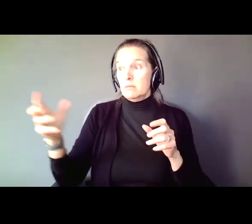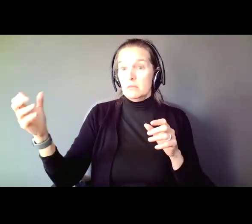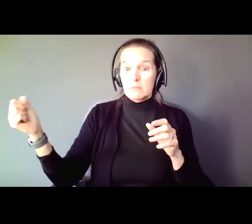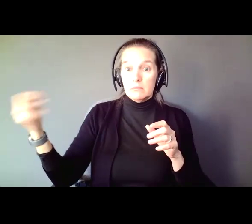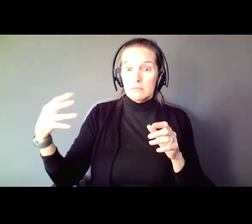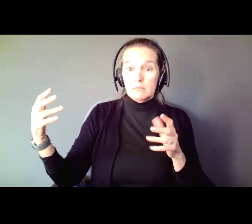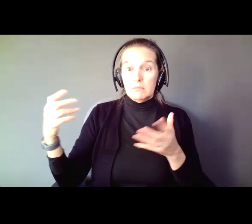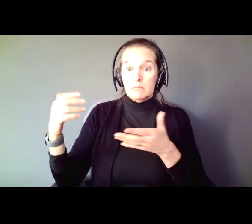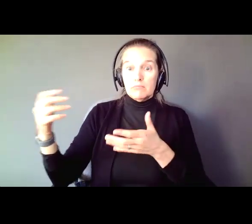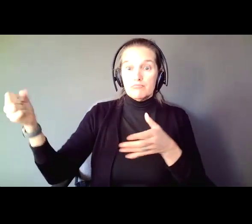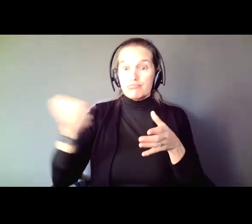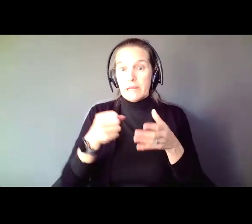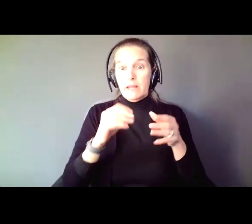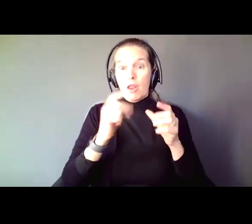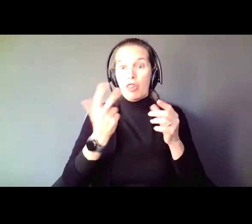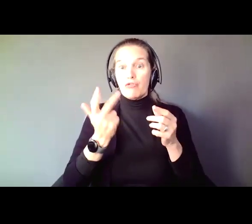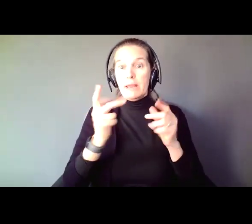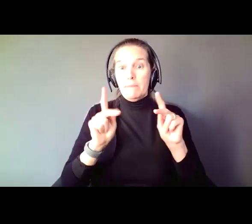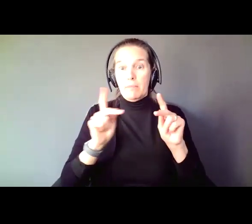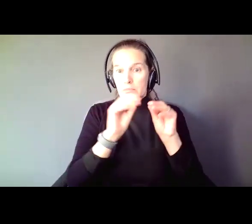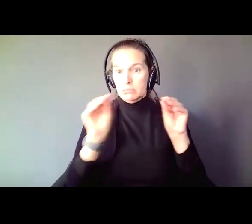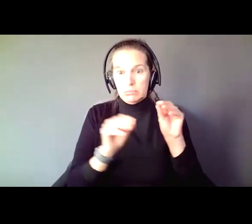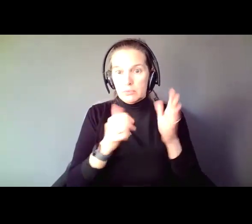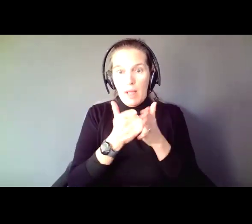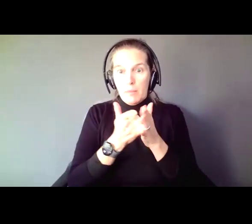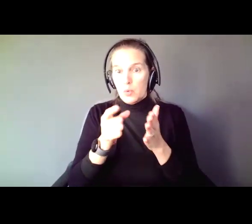the doctor understand you and you understand the doctor. With your phone you can check your bank balance, balance your budget,